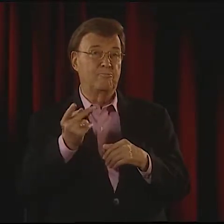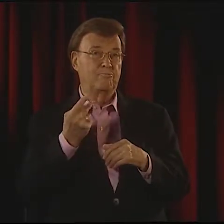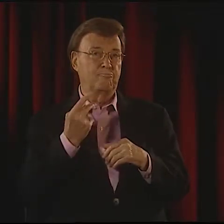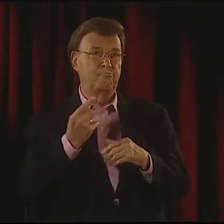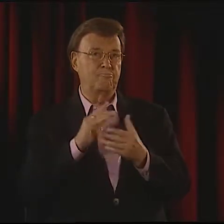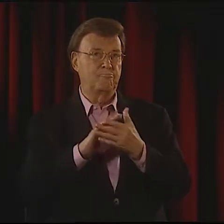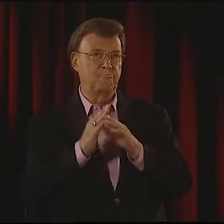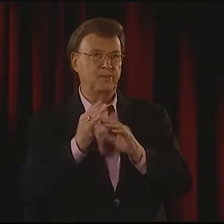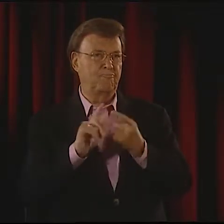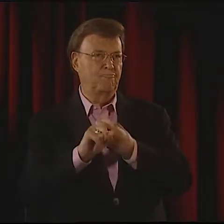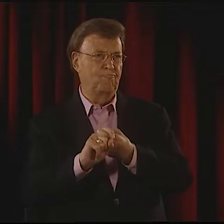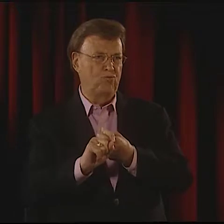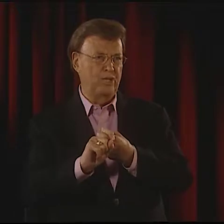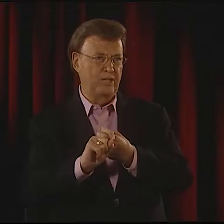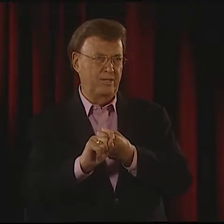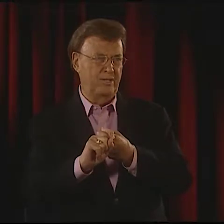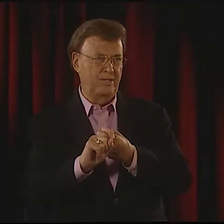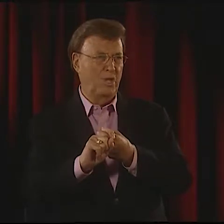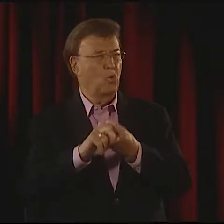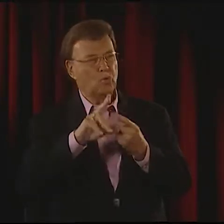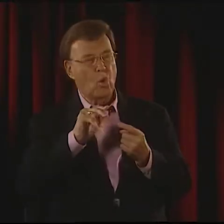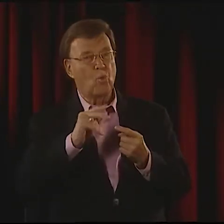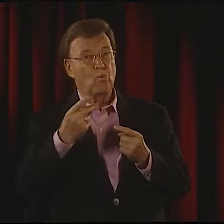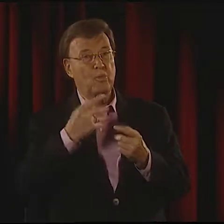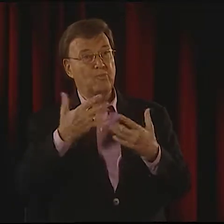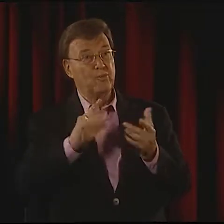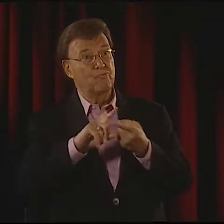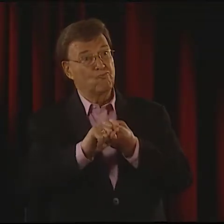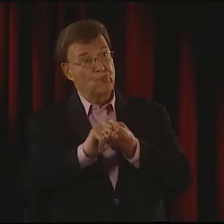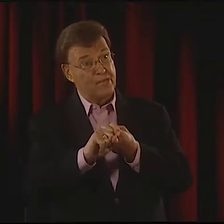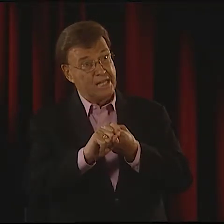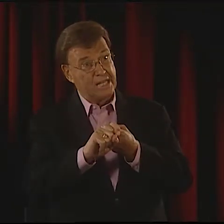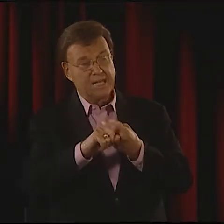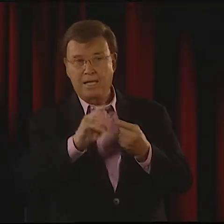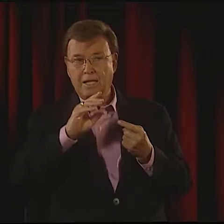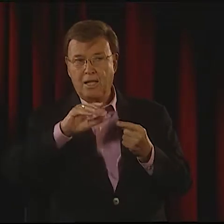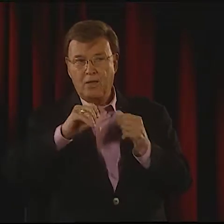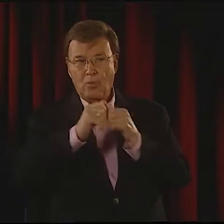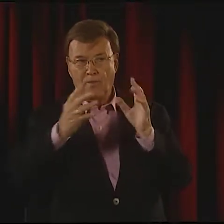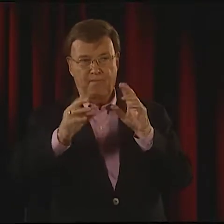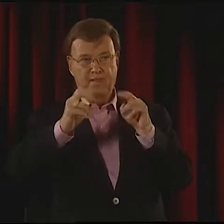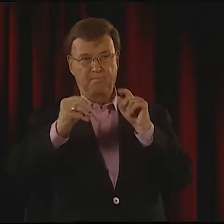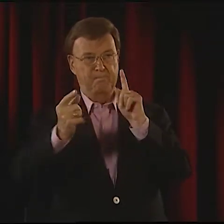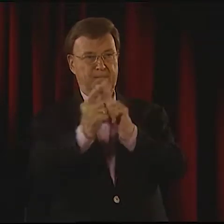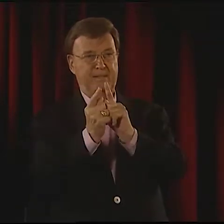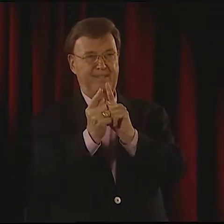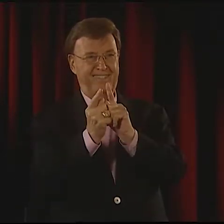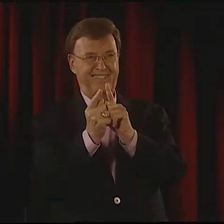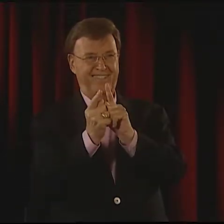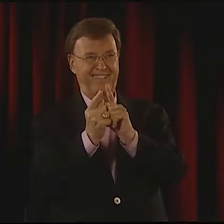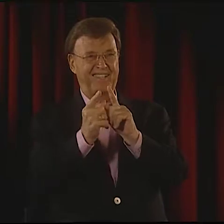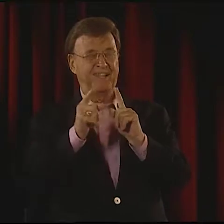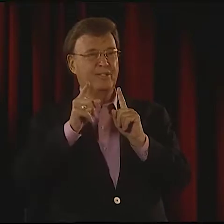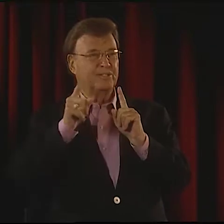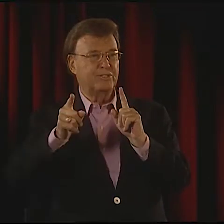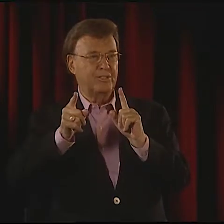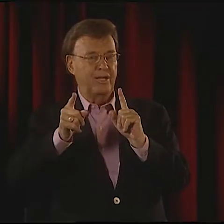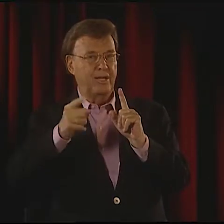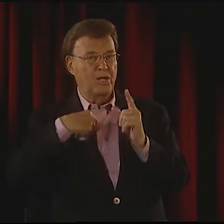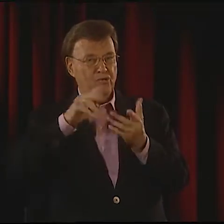WELL, REALLY, THE TWO OF US WERE VERY GOOD FRIENDS. WE WERE FRIENDS BEFORE WE'D EVEN MET, ACTUALLY,